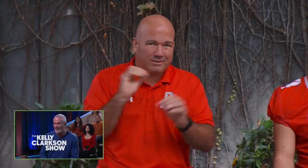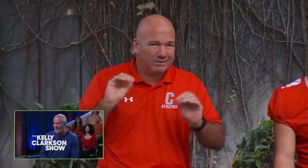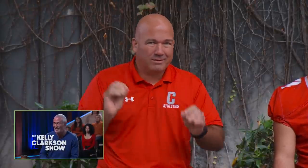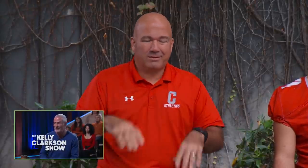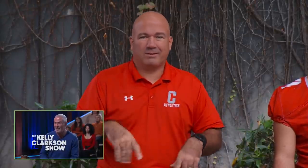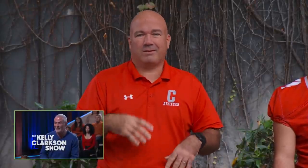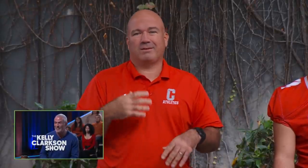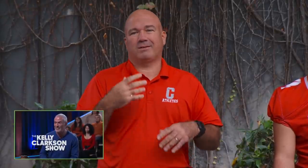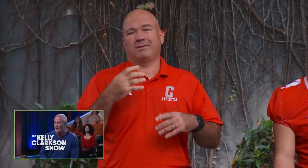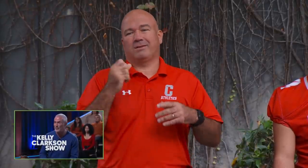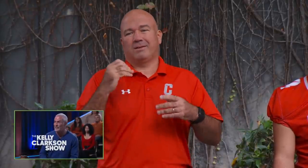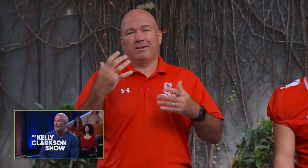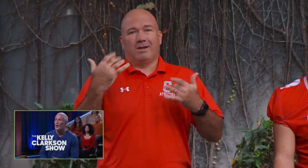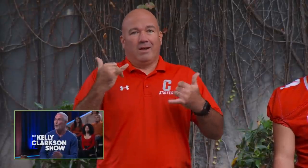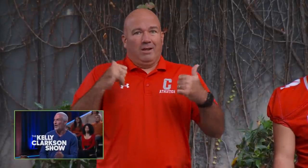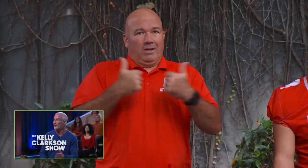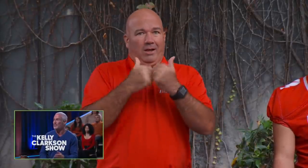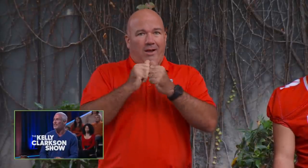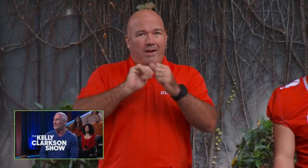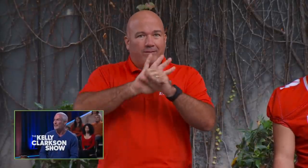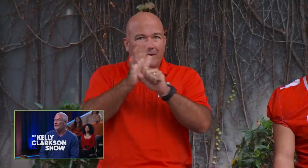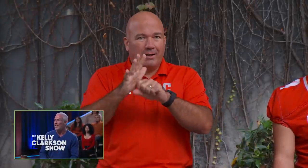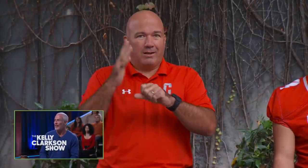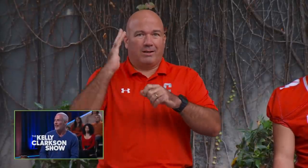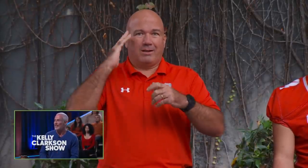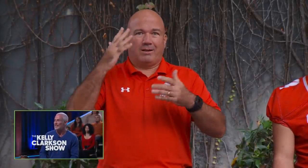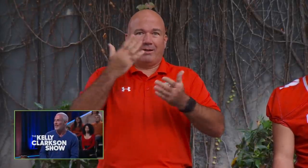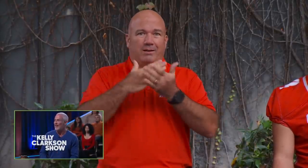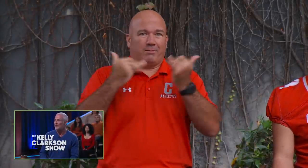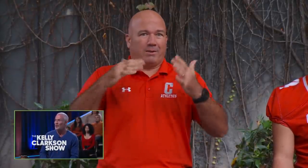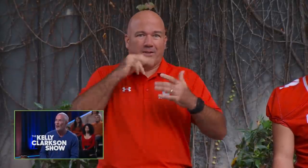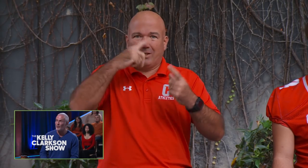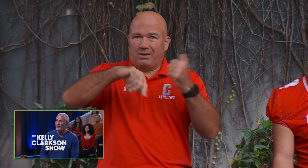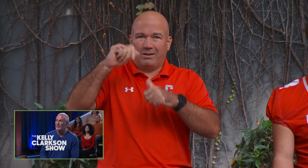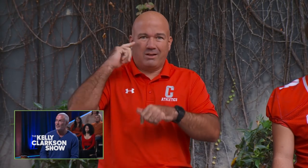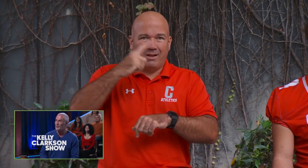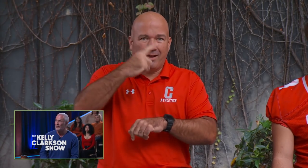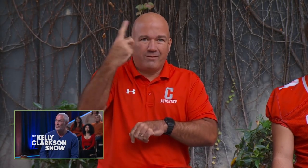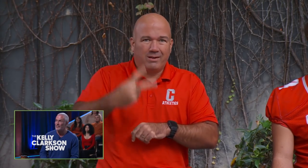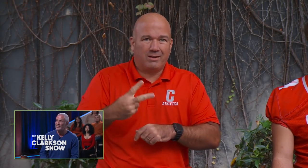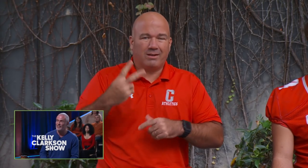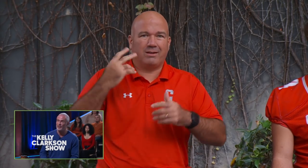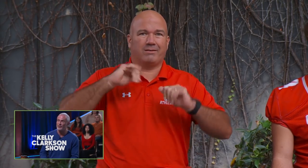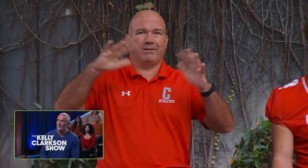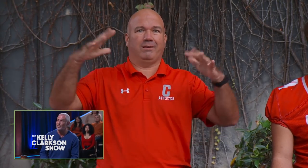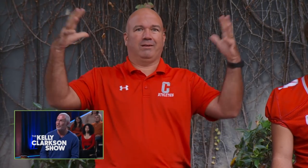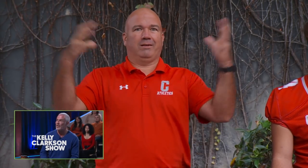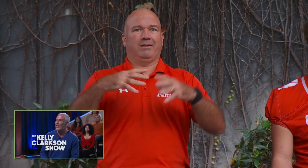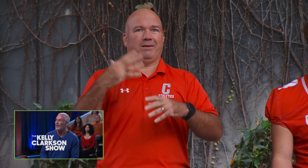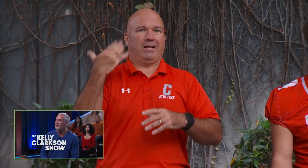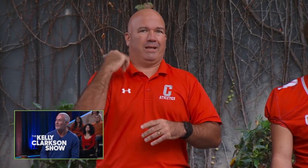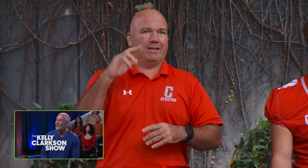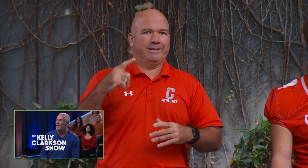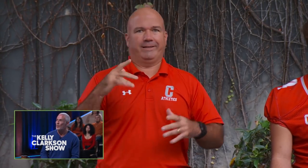I've had some seasons with zero wins. And after COVID, the players hadn't seen each other for a year and a half.